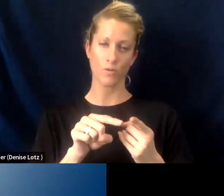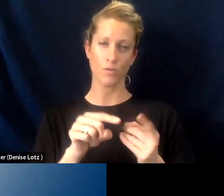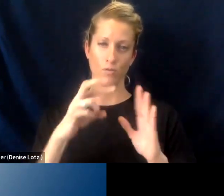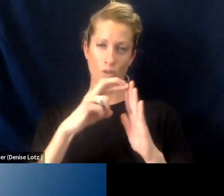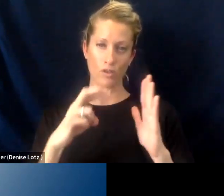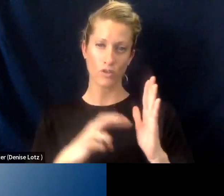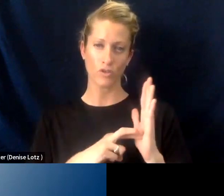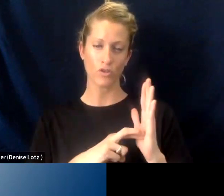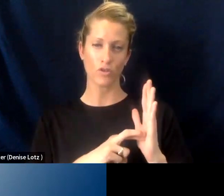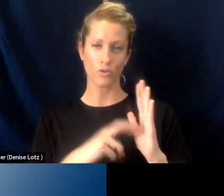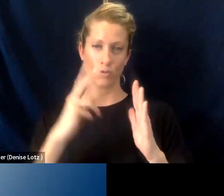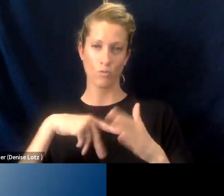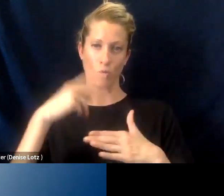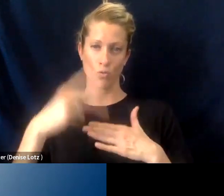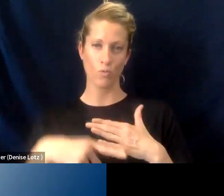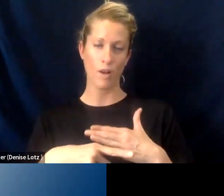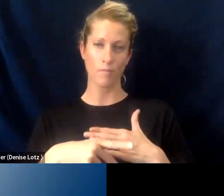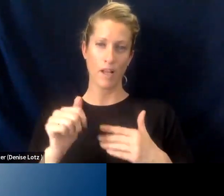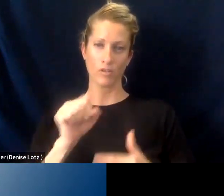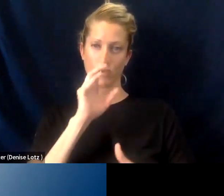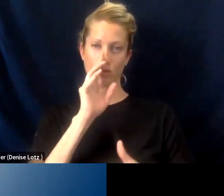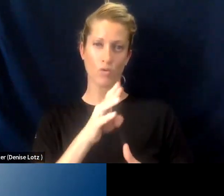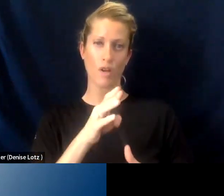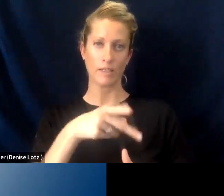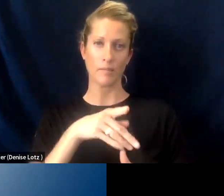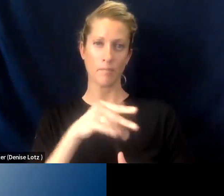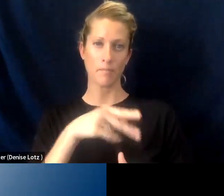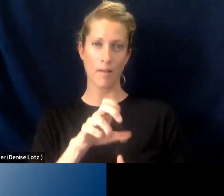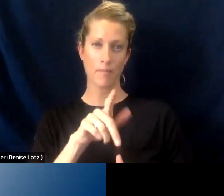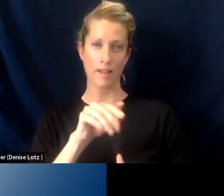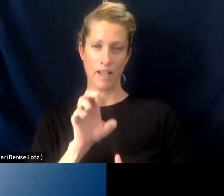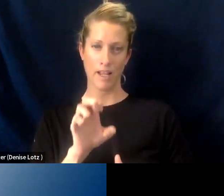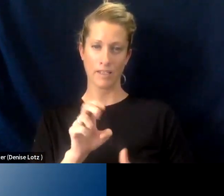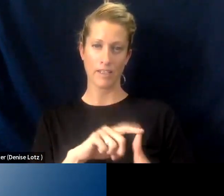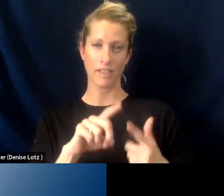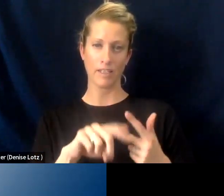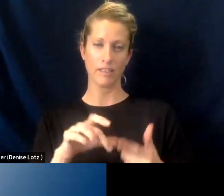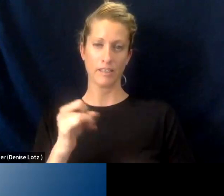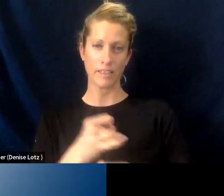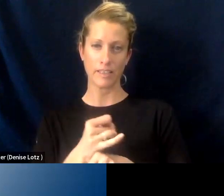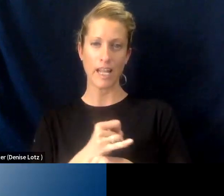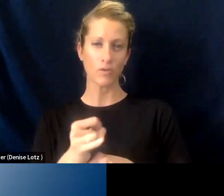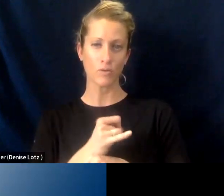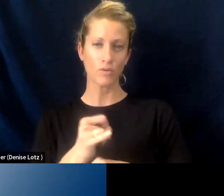program at Bitwise as a direct pipeline into an industry experience paired with a senior